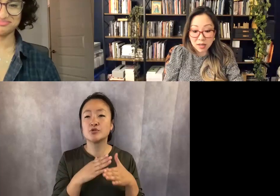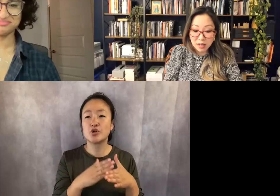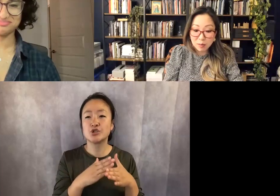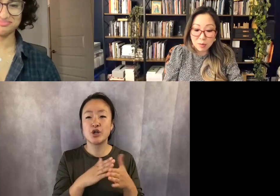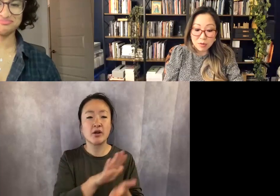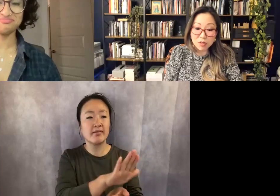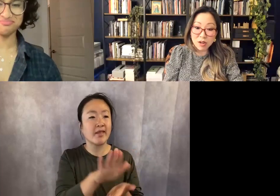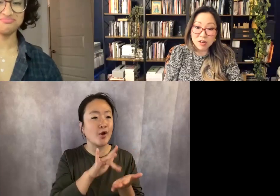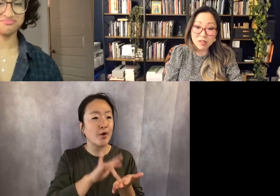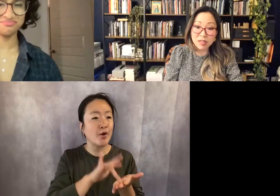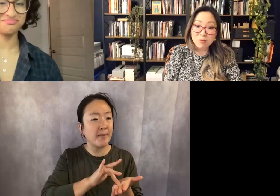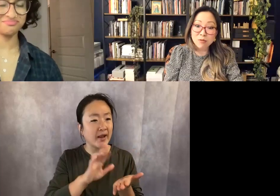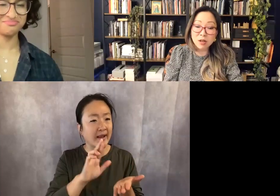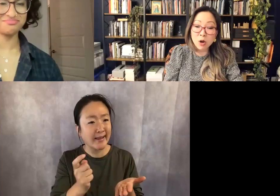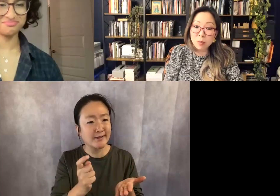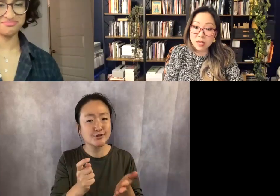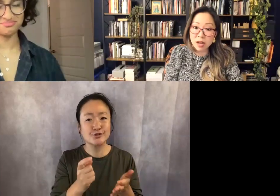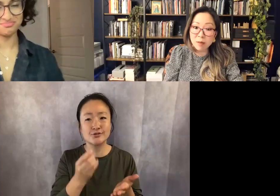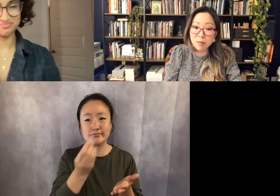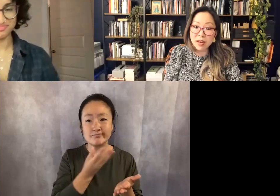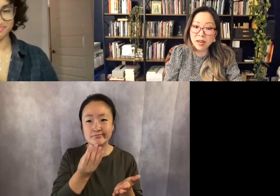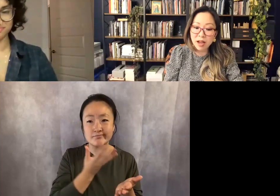00:50:32.000 --> 00:50:53.000 People start like really opening up. And I